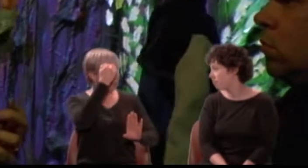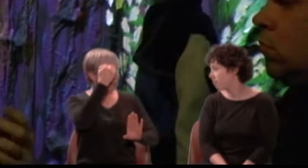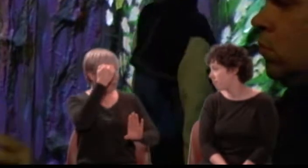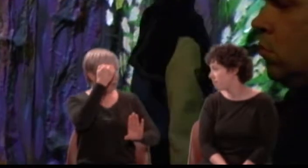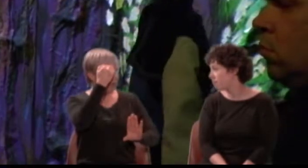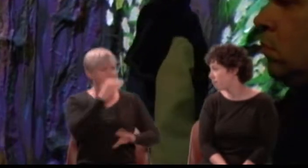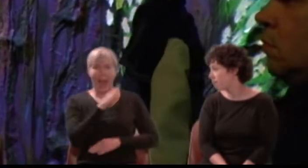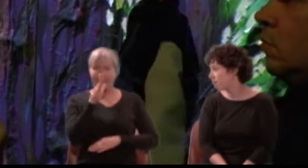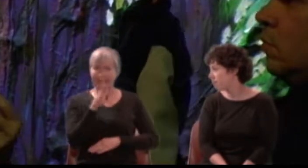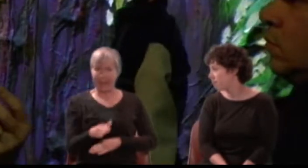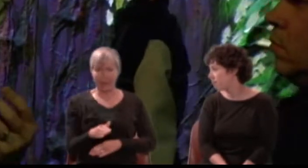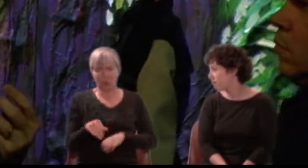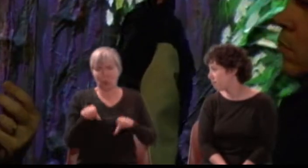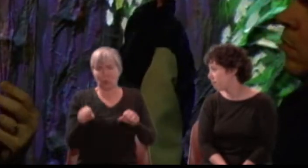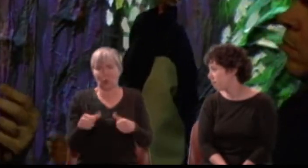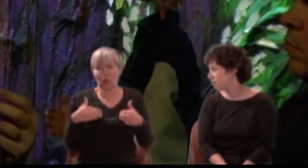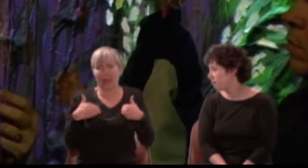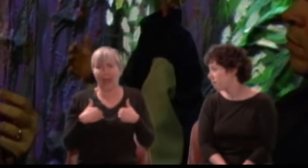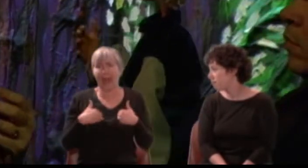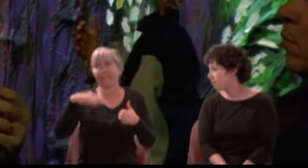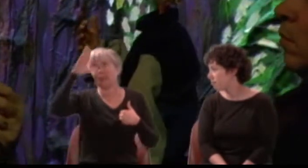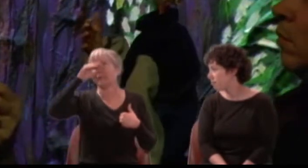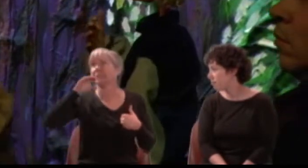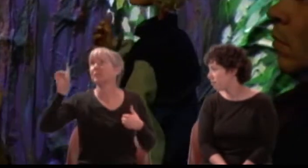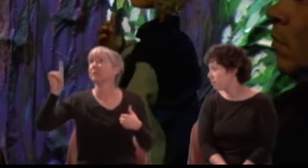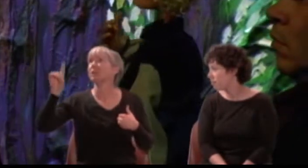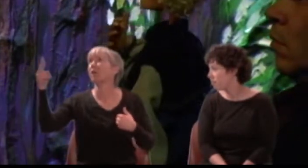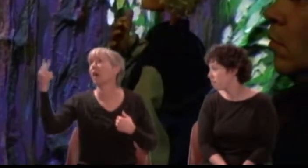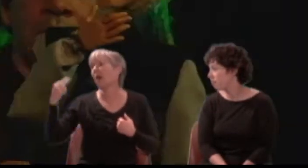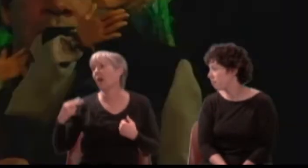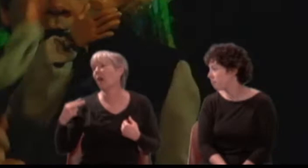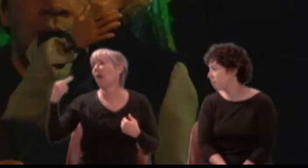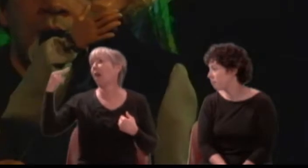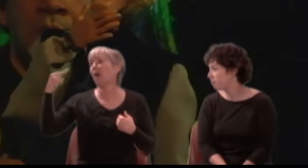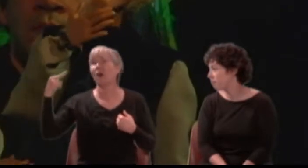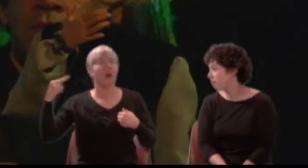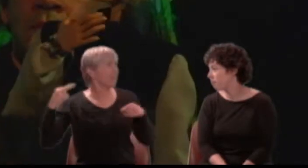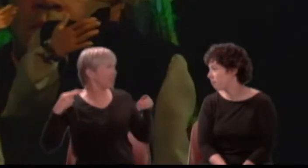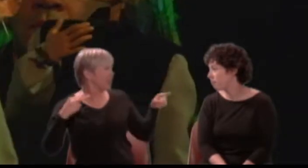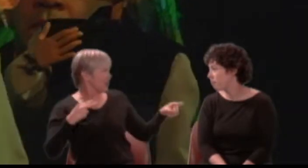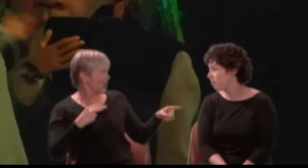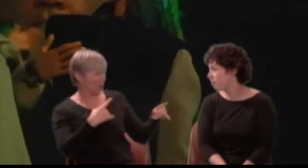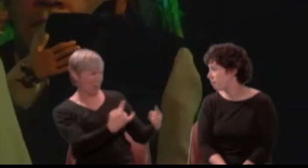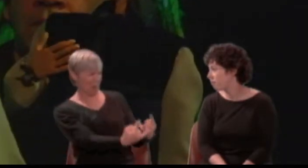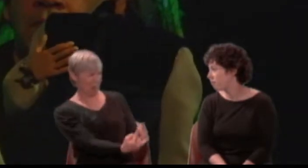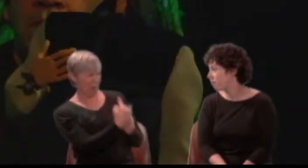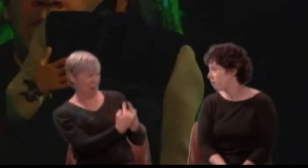deserve a sweet look from Demetrius' eye, But you must flout my insufficiency?